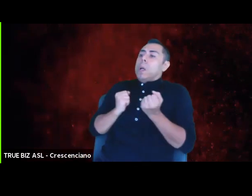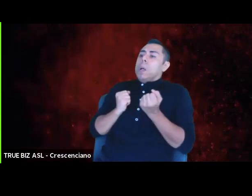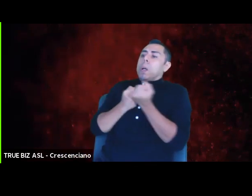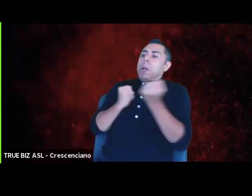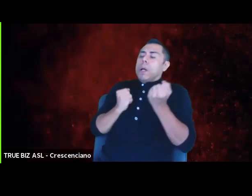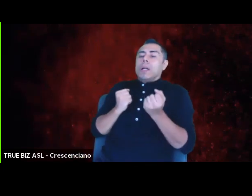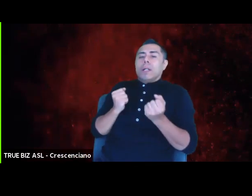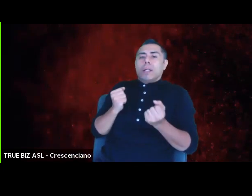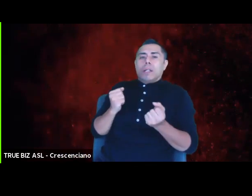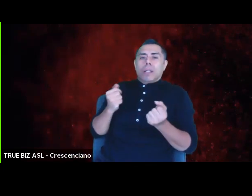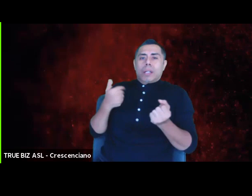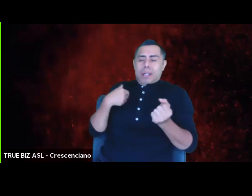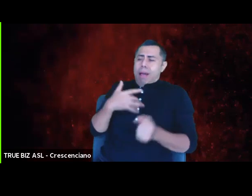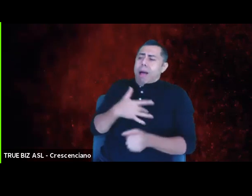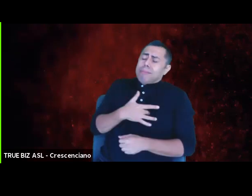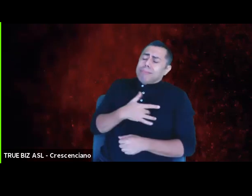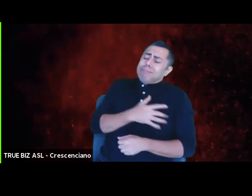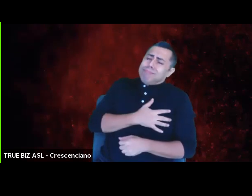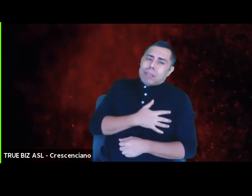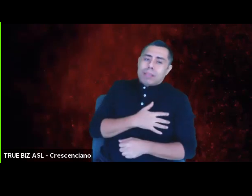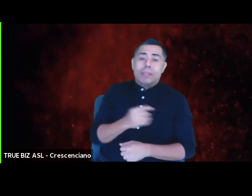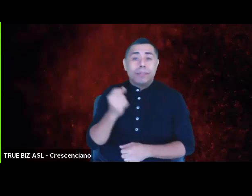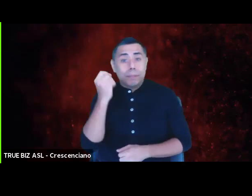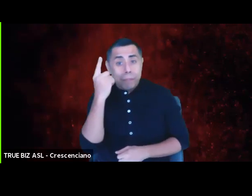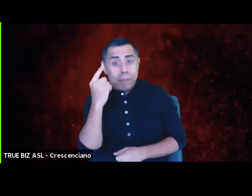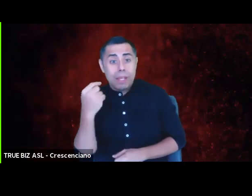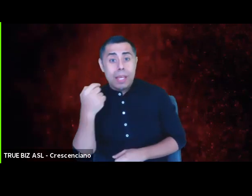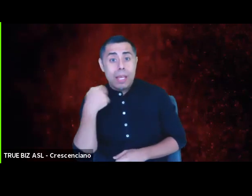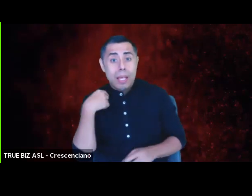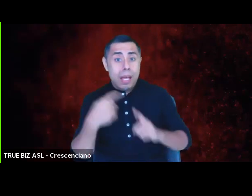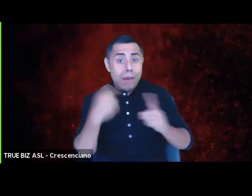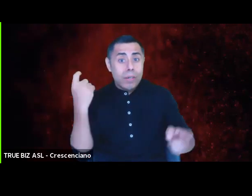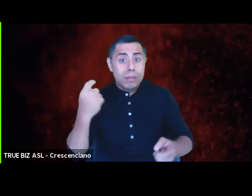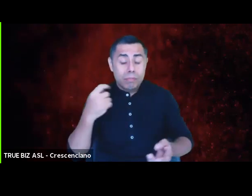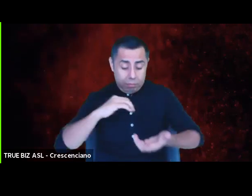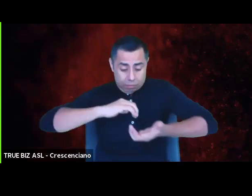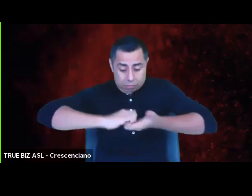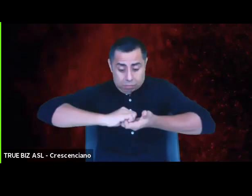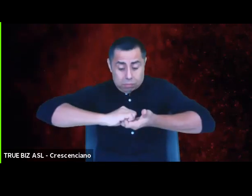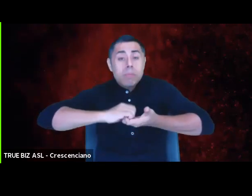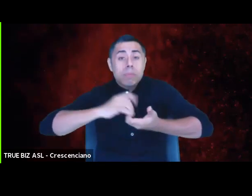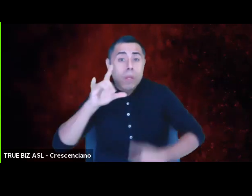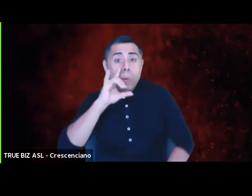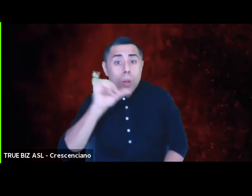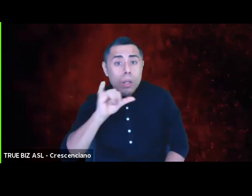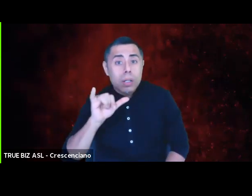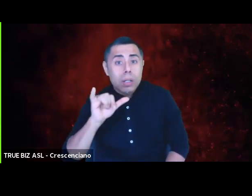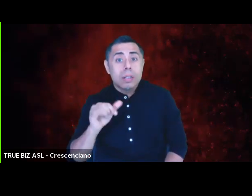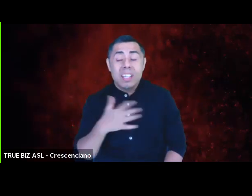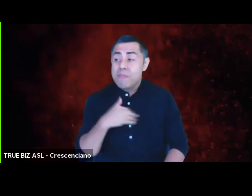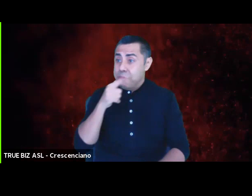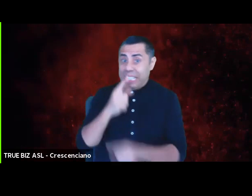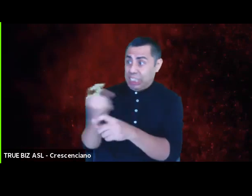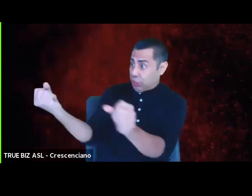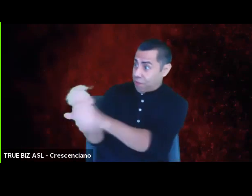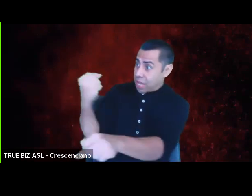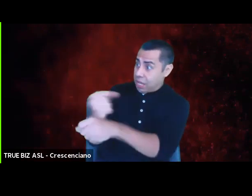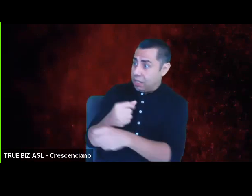'Cause where I'm from, solidarity looks like, my sister is fighting, I take off my earrings, put up my hair, and I start fighting.